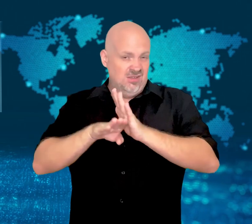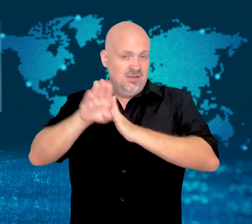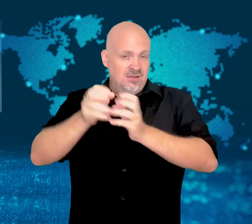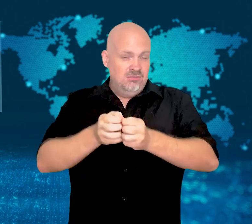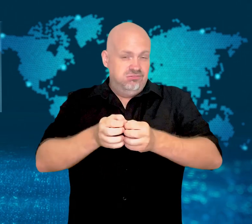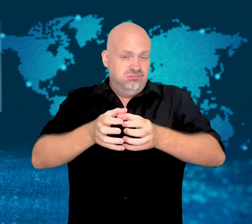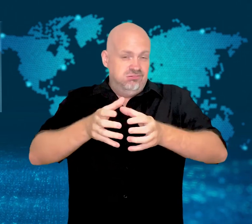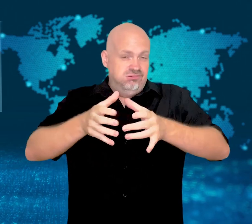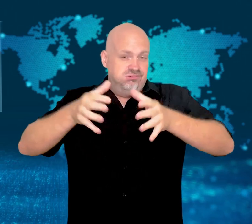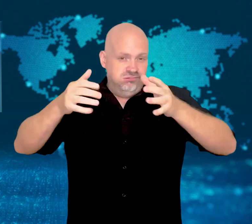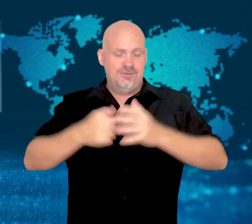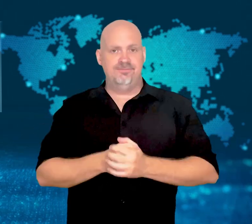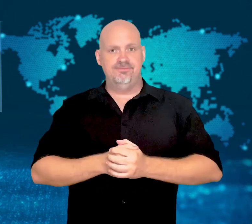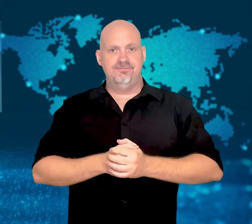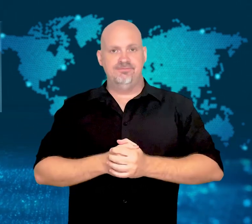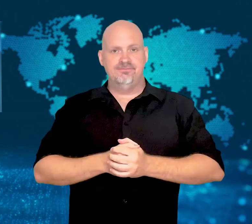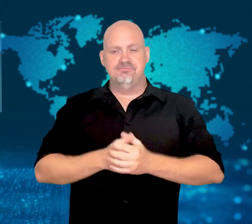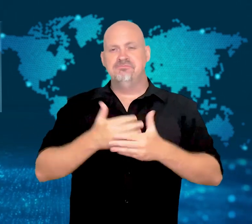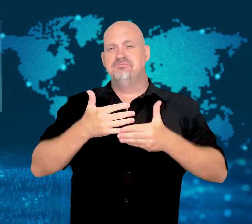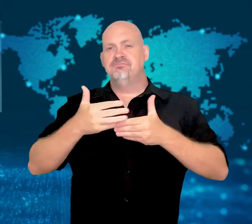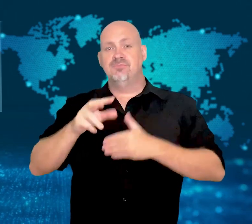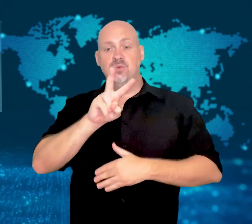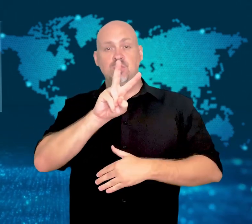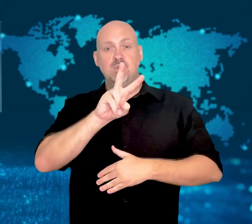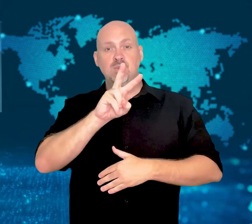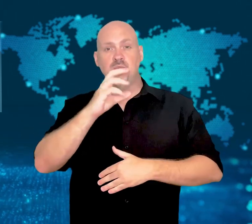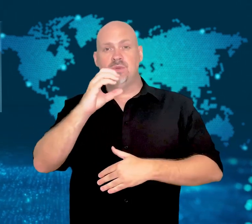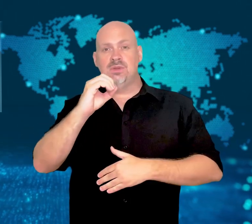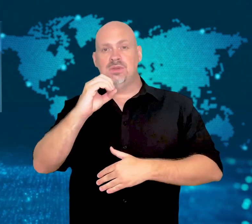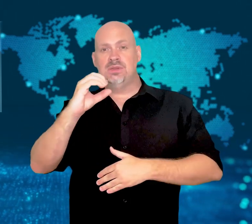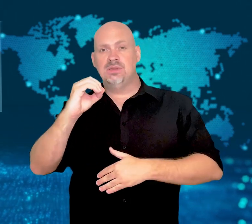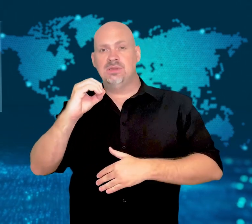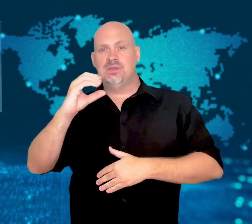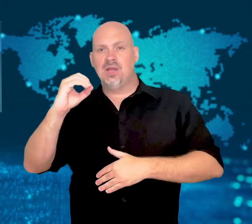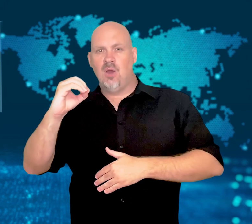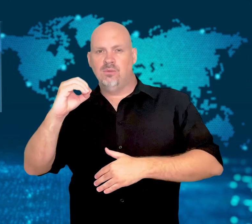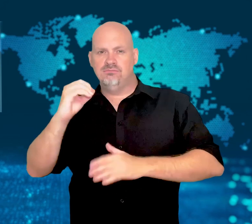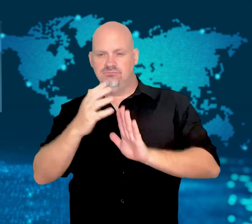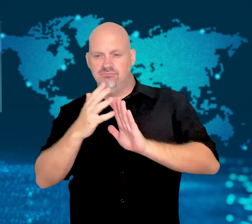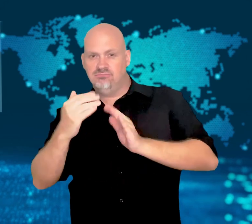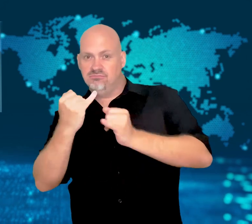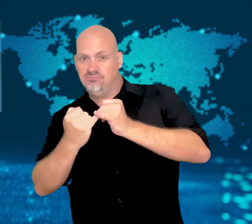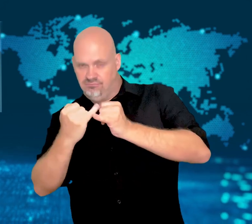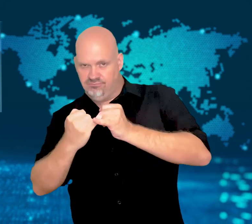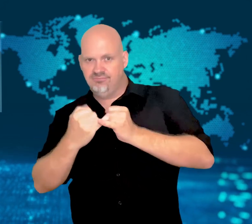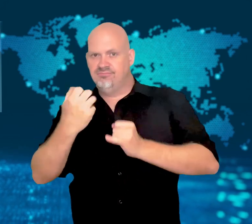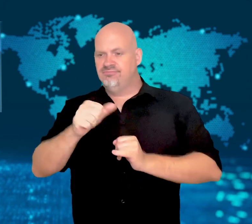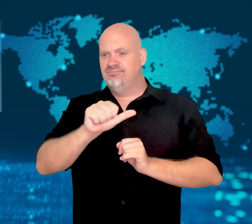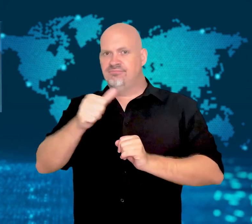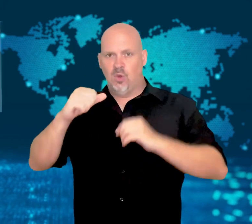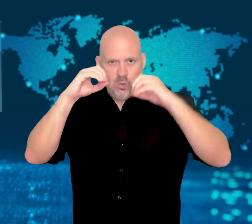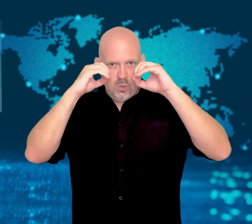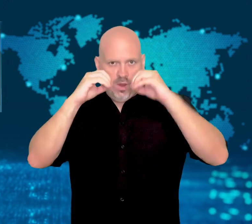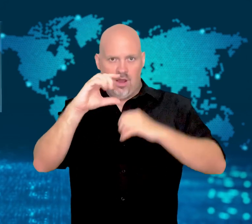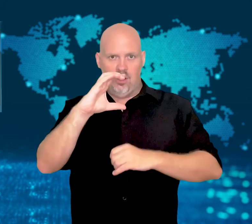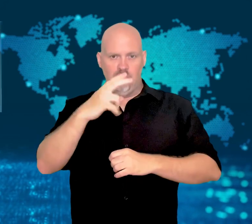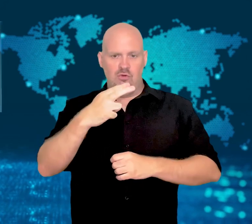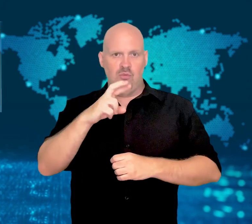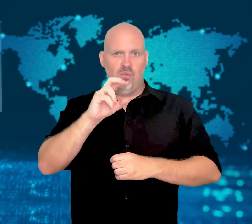and other competitors became more popular.